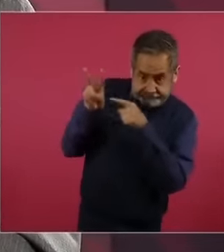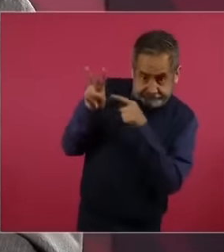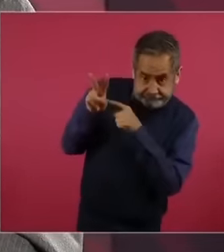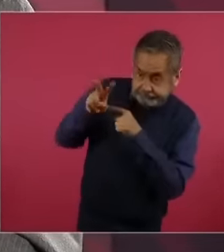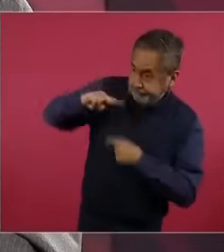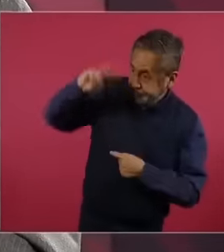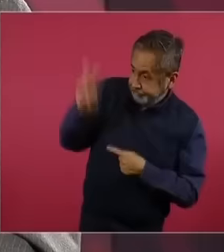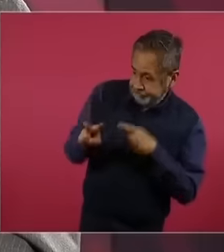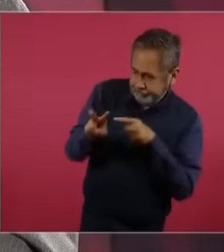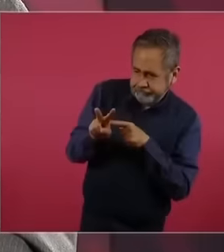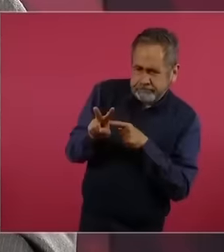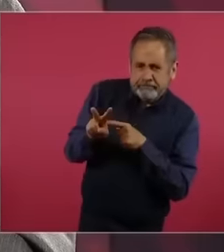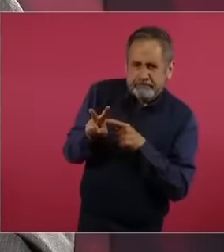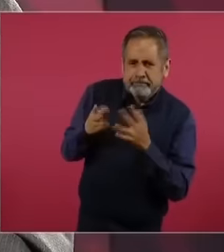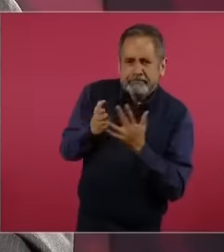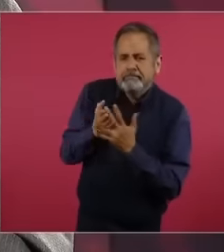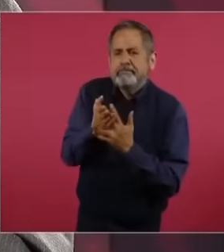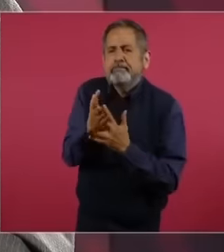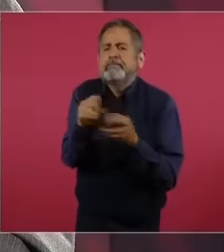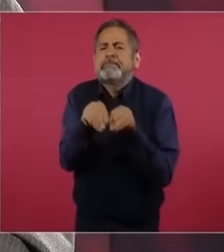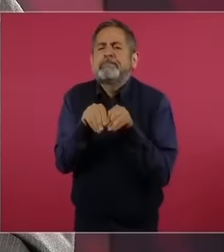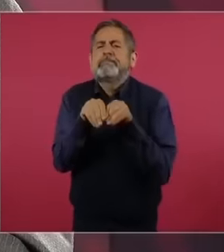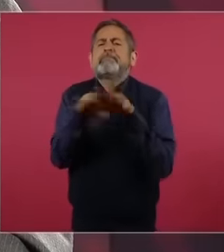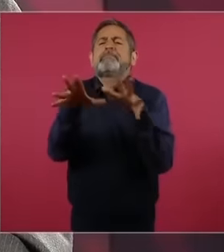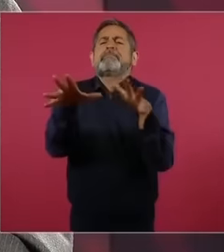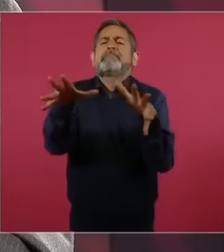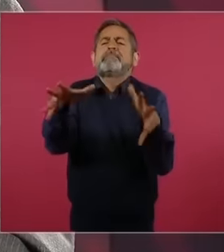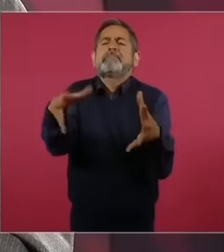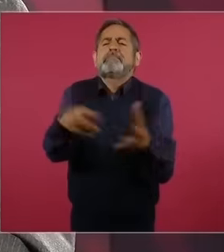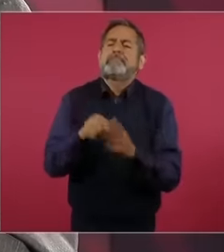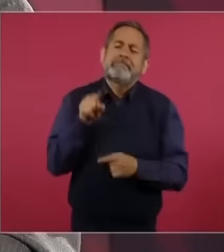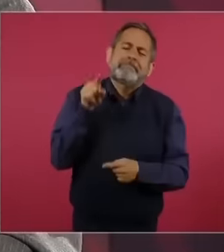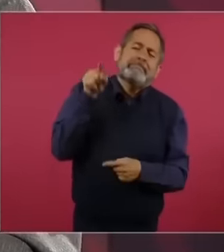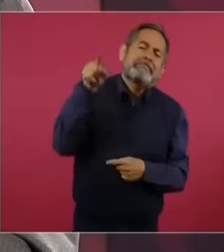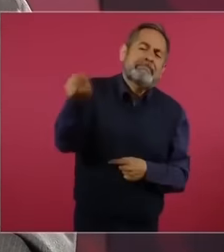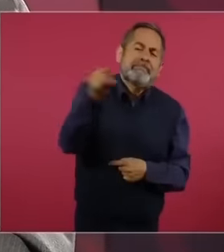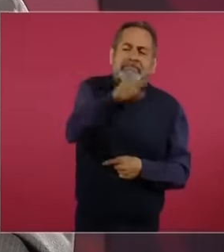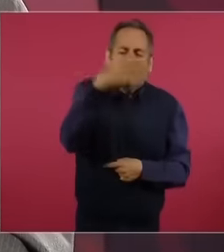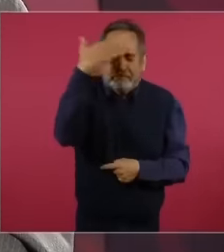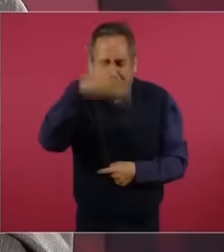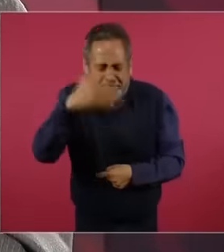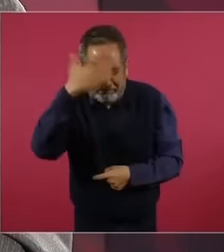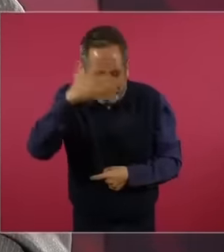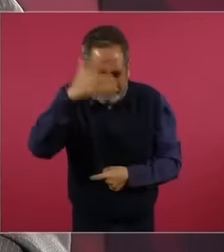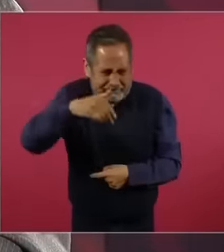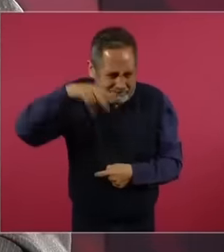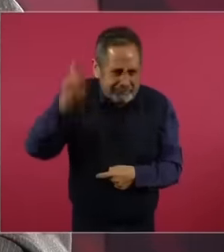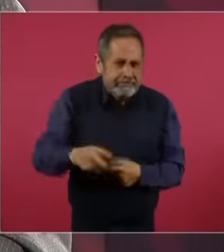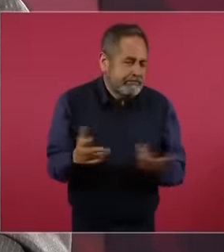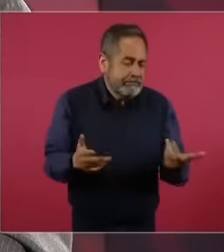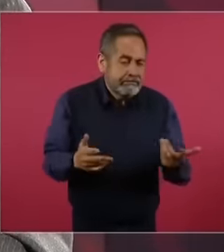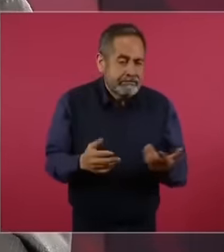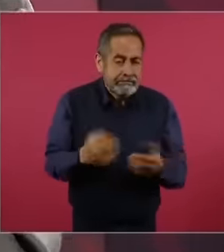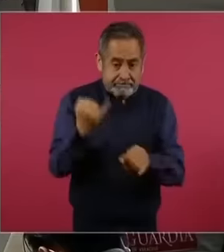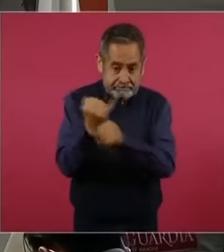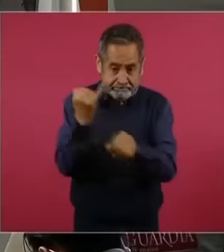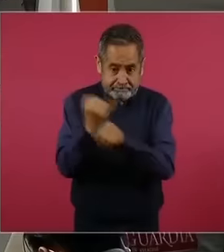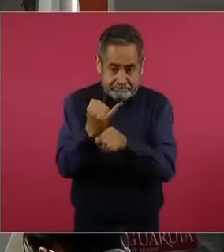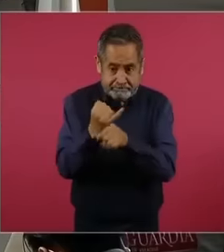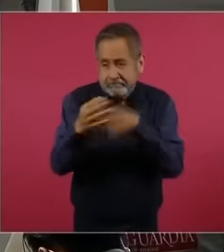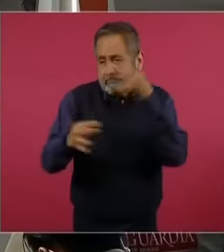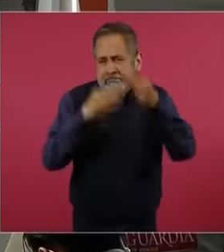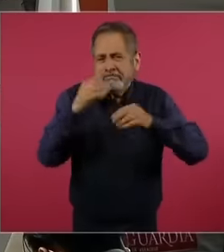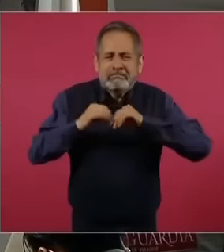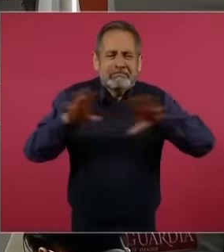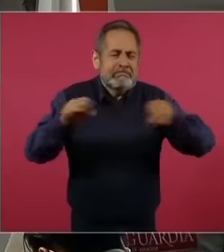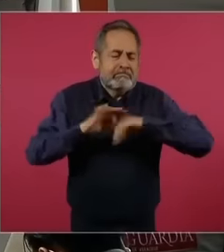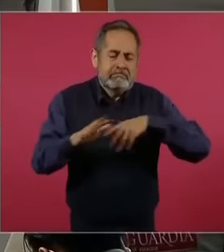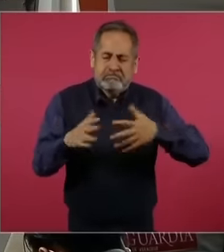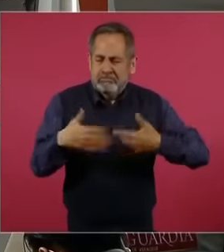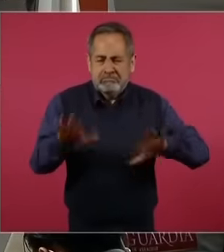the last corner of our country and social networks exist and Every Mexican citizen